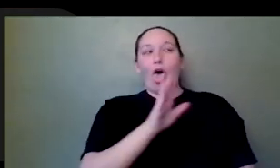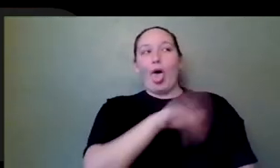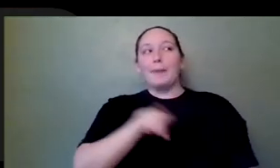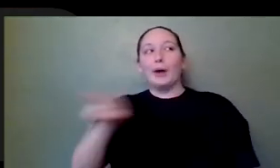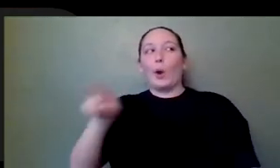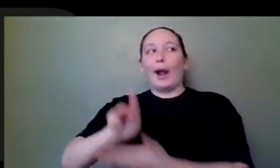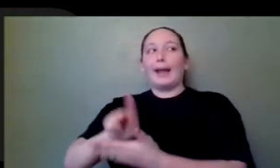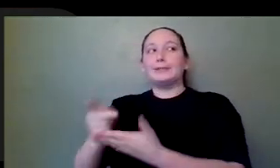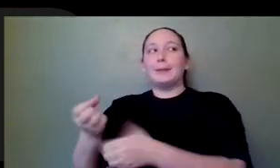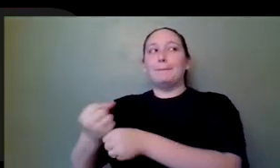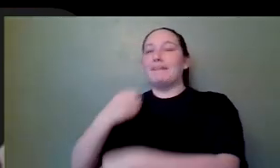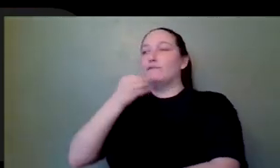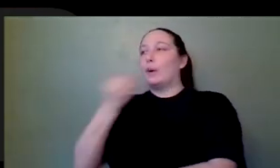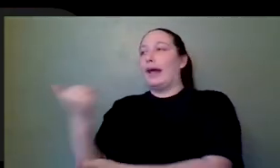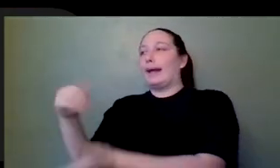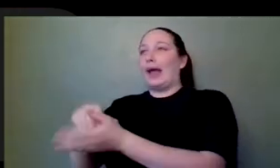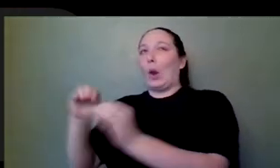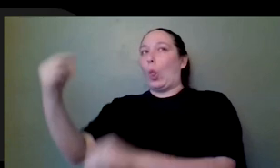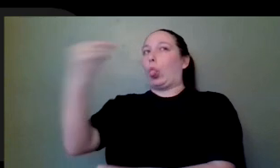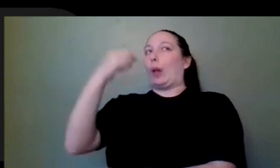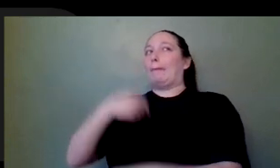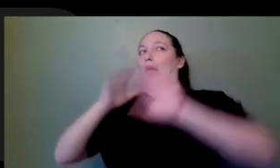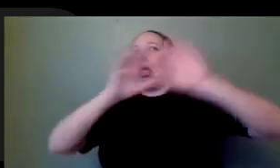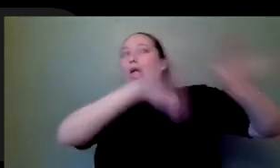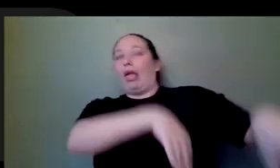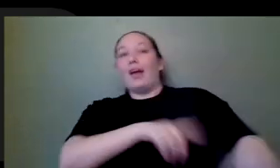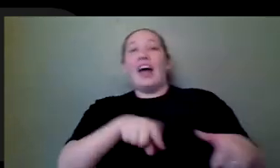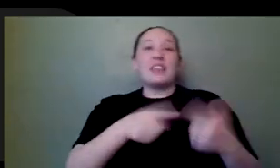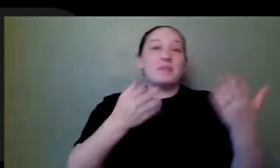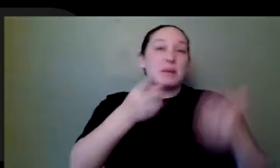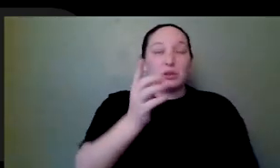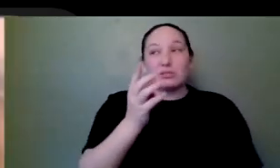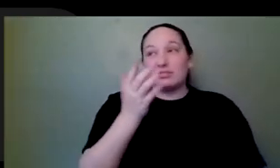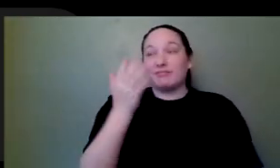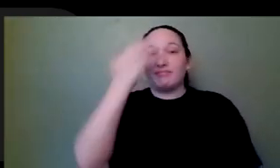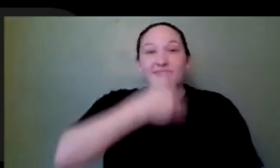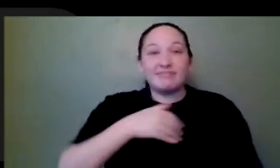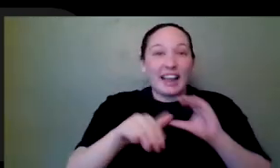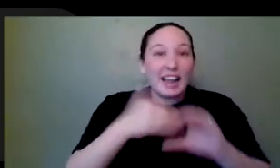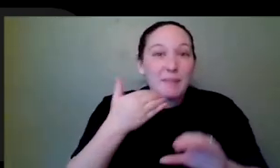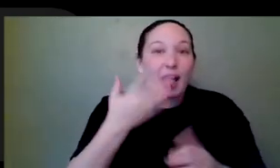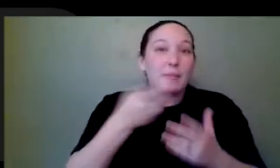sandwich. And that might turn into checking some email and maybe you might turn on the TV and that five minutes may have turned into thirty minutes.